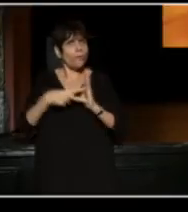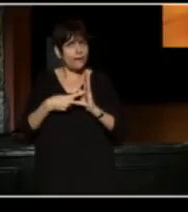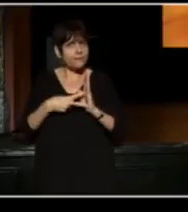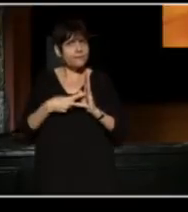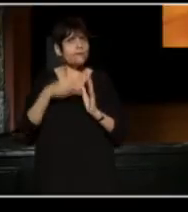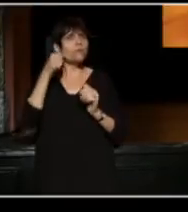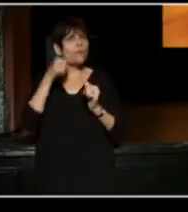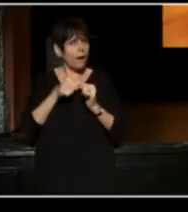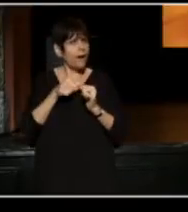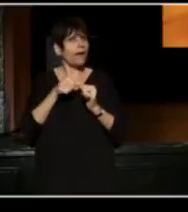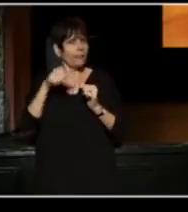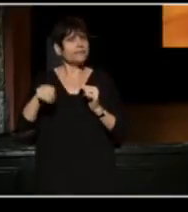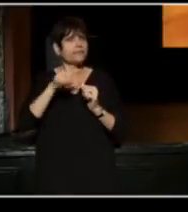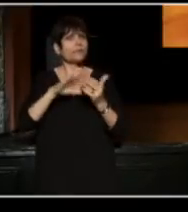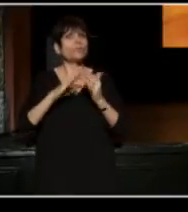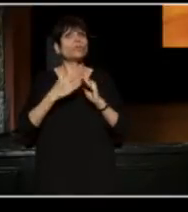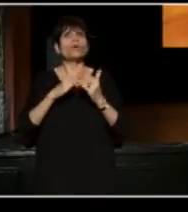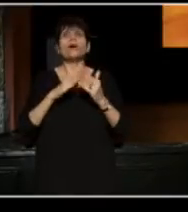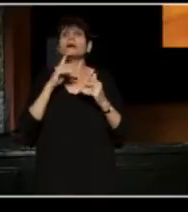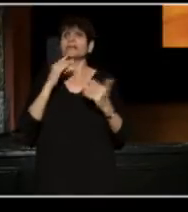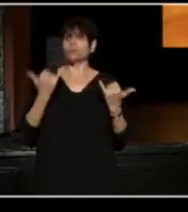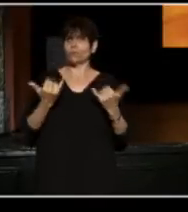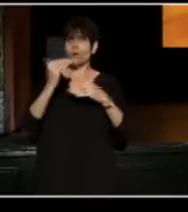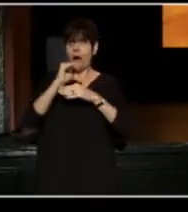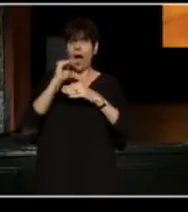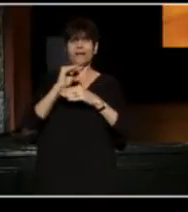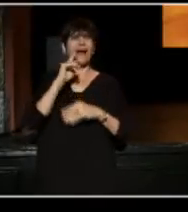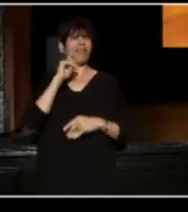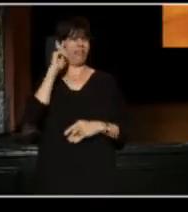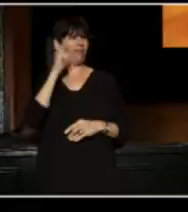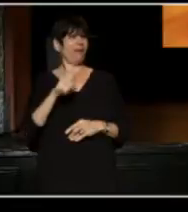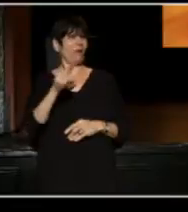Tonight you will get a sense, I think, of that Cleveland.